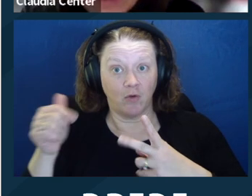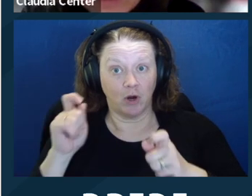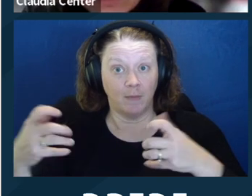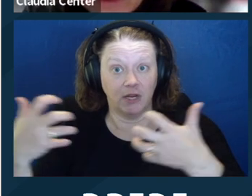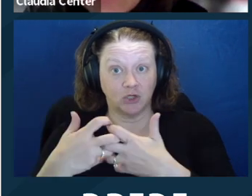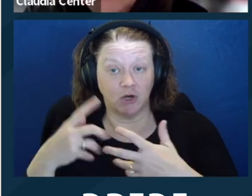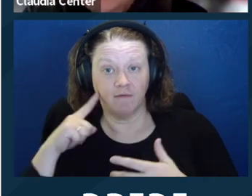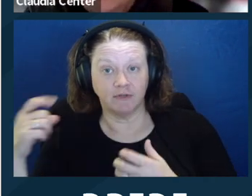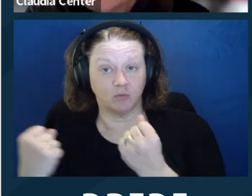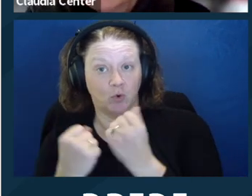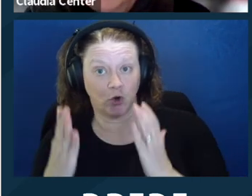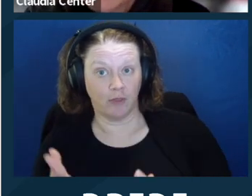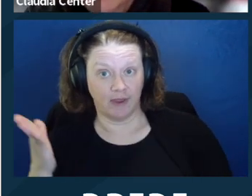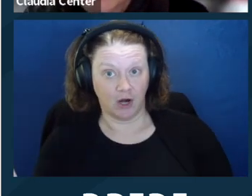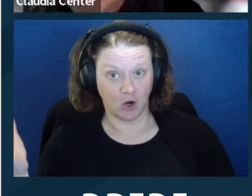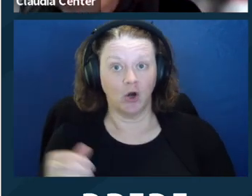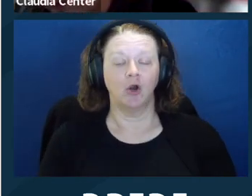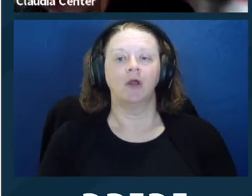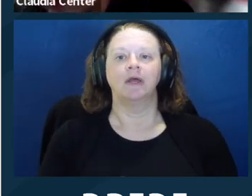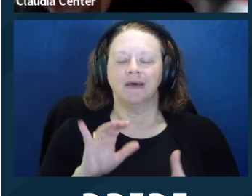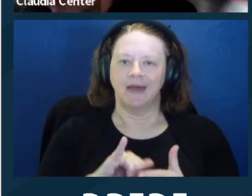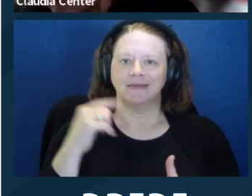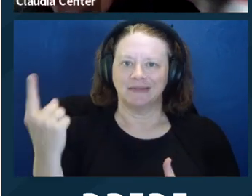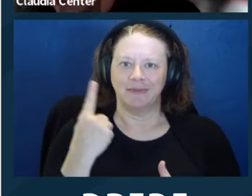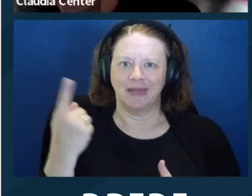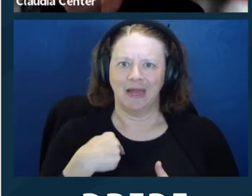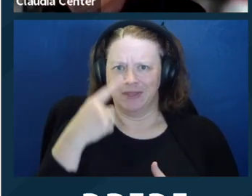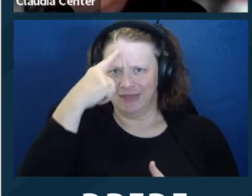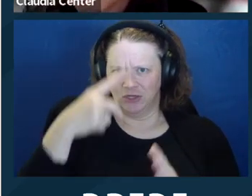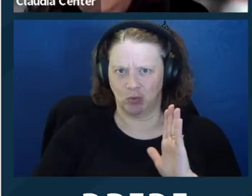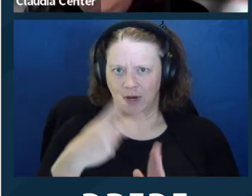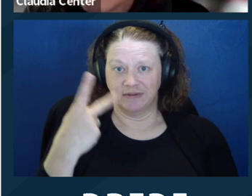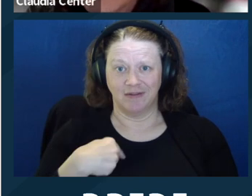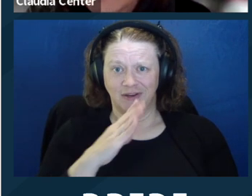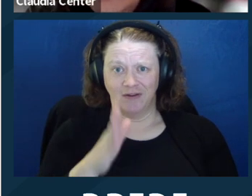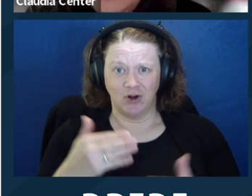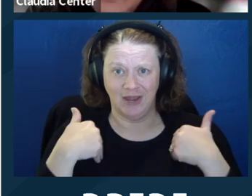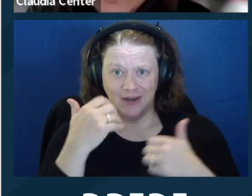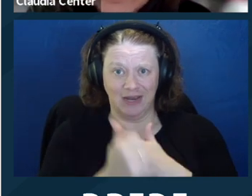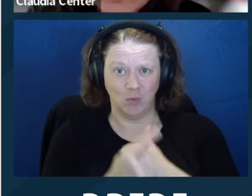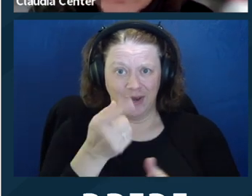had anyone ask for that, but I would definitely think twice, because the tape recording would